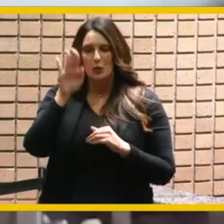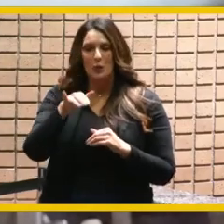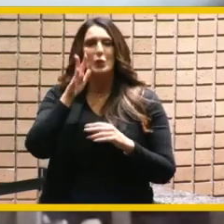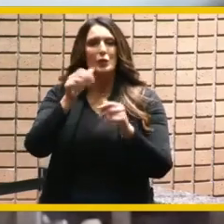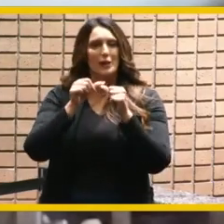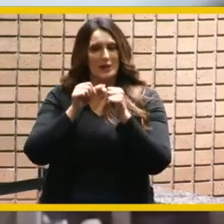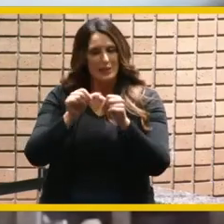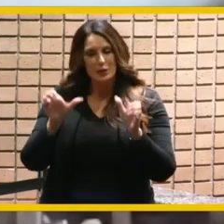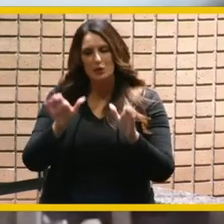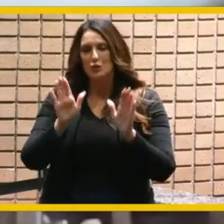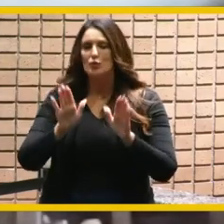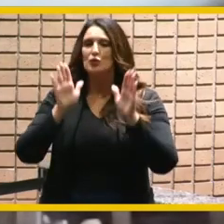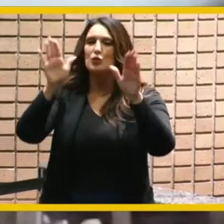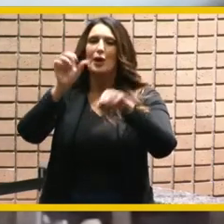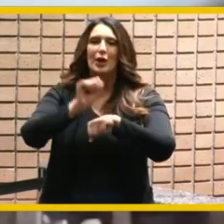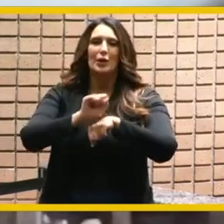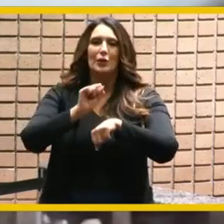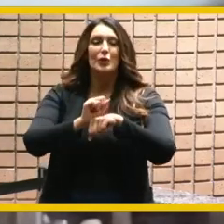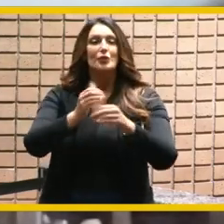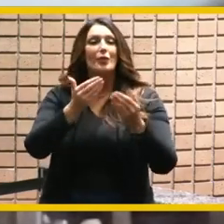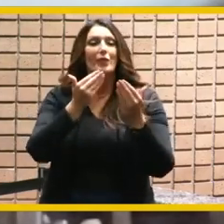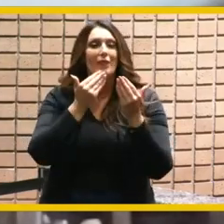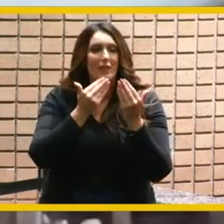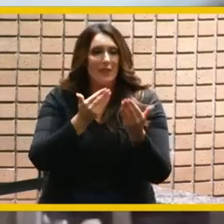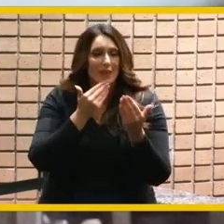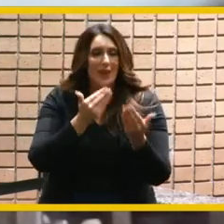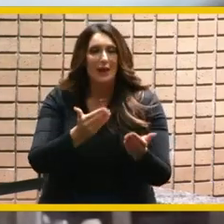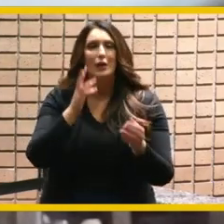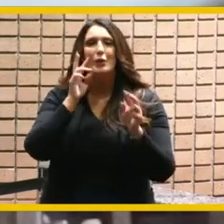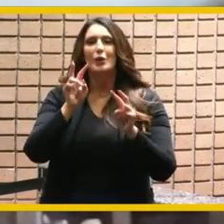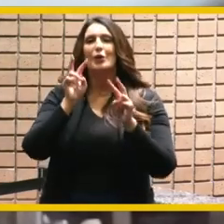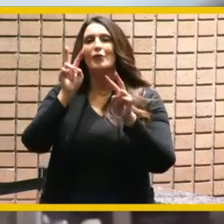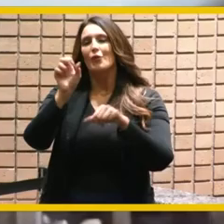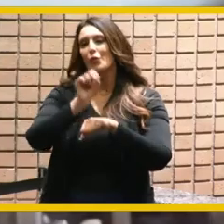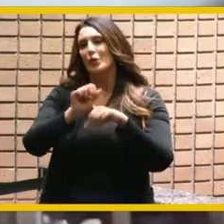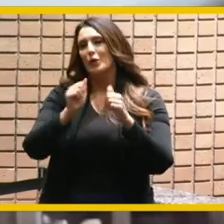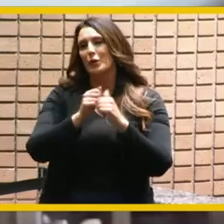great work so thank you and uh look forward to working with you in your next chapter